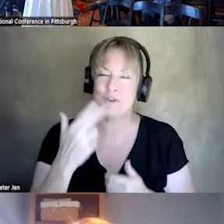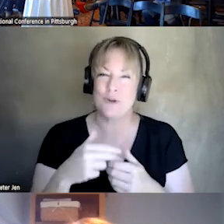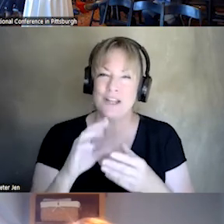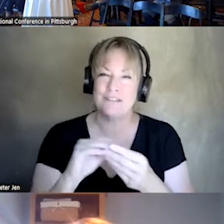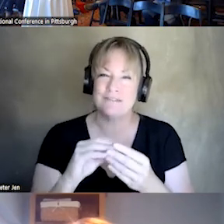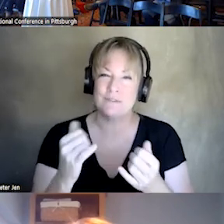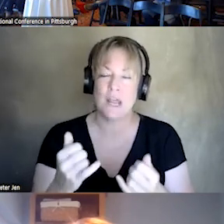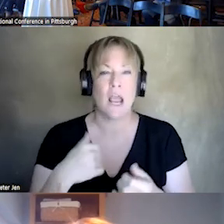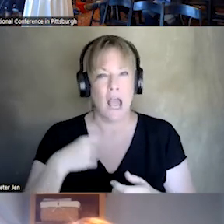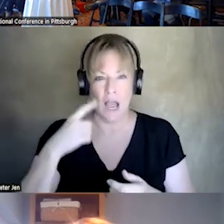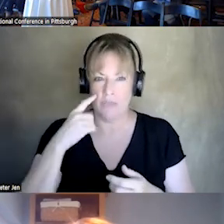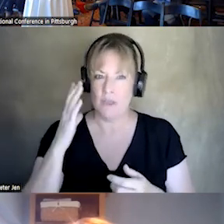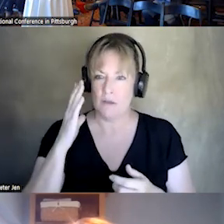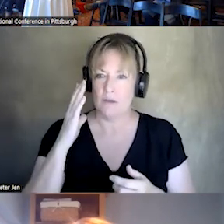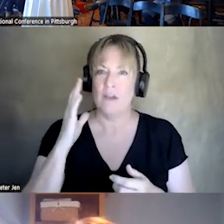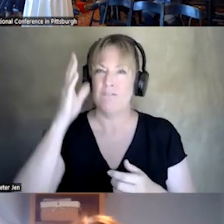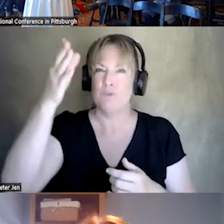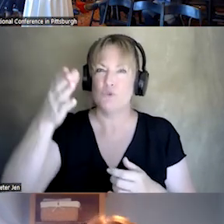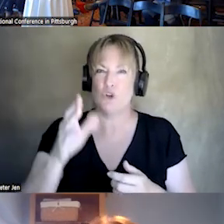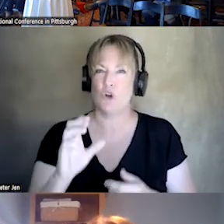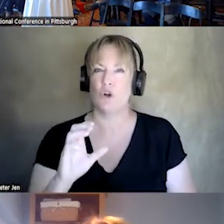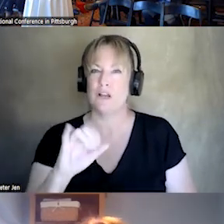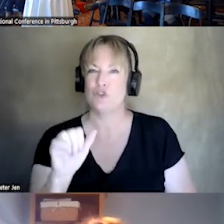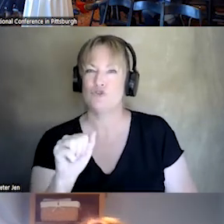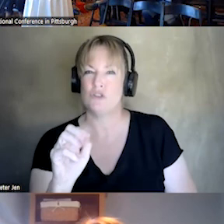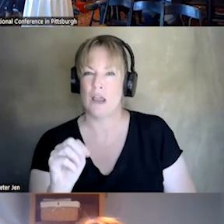I BELIEVE WE ARE GOING TO IN A FUTURE CRISIS JAM BE TALKING A LITTLE BUILT MORE ABOUT